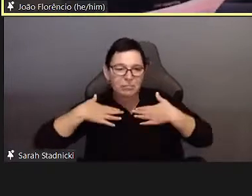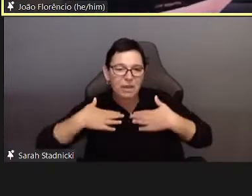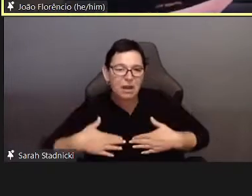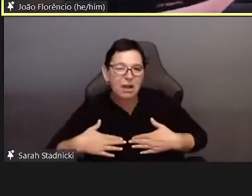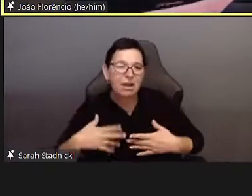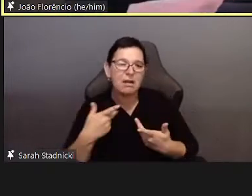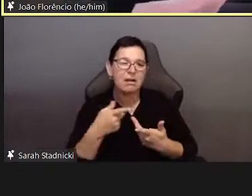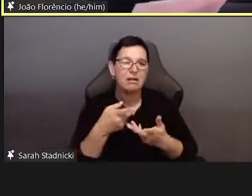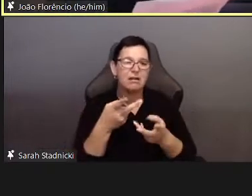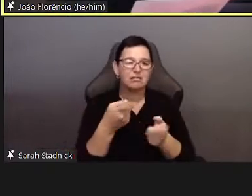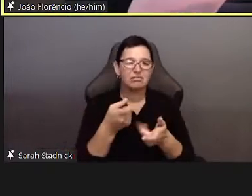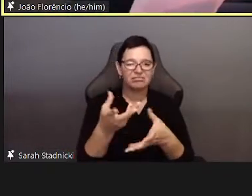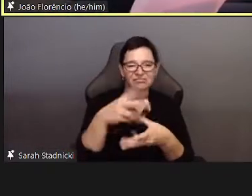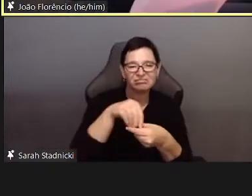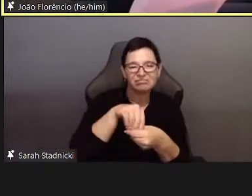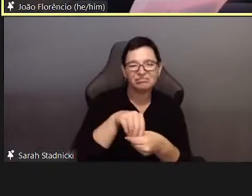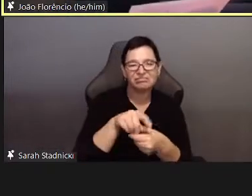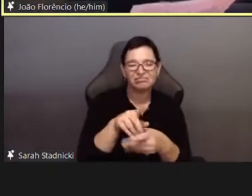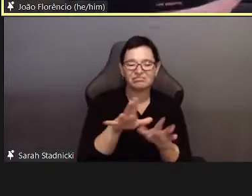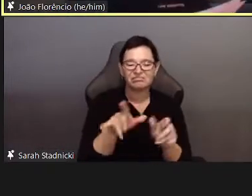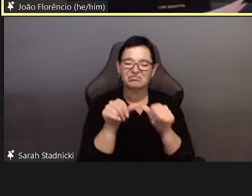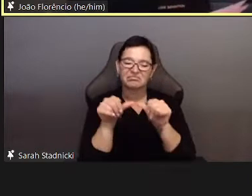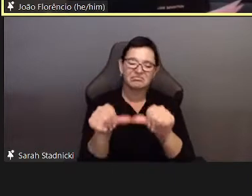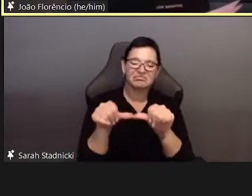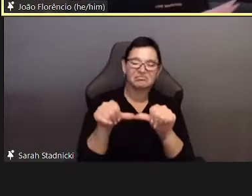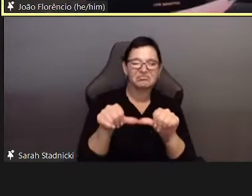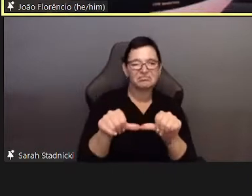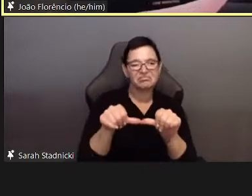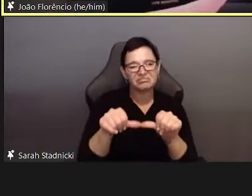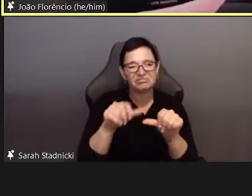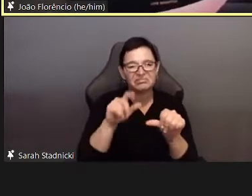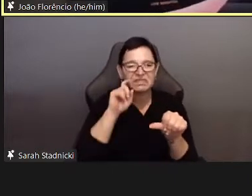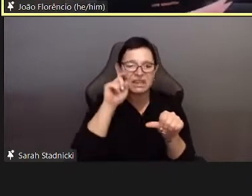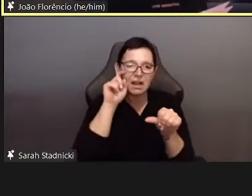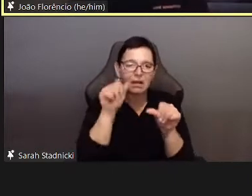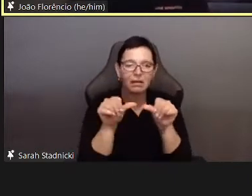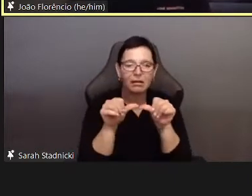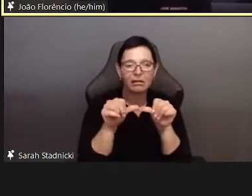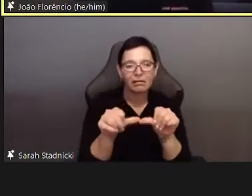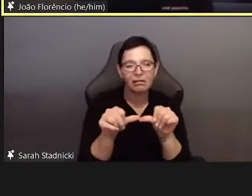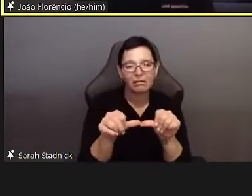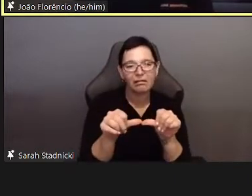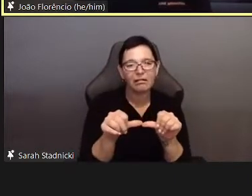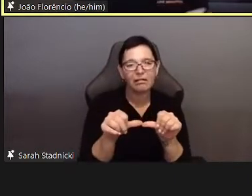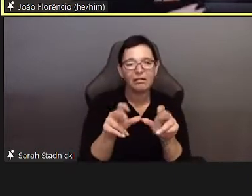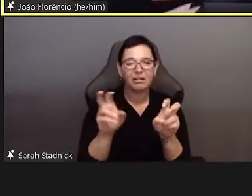In his article, he identifies a similarity in ways in which public discourse mimics Victorian discourse on prosittues.